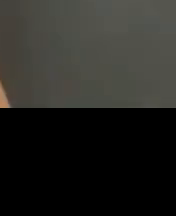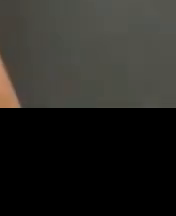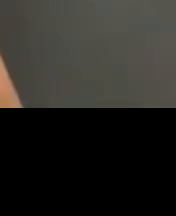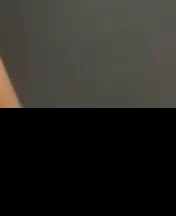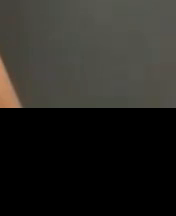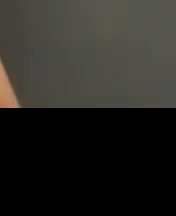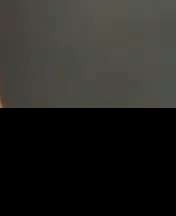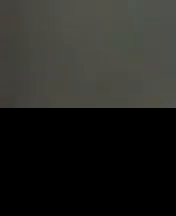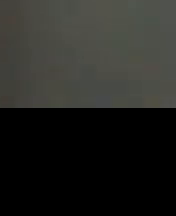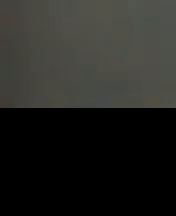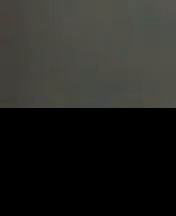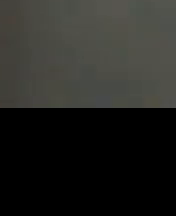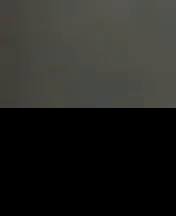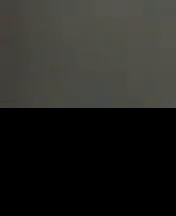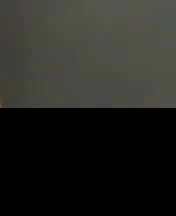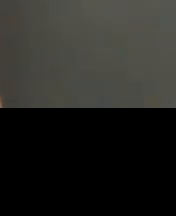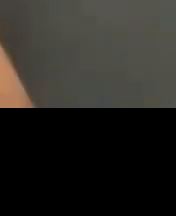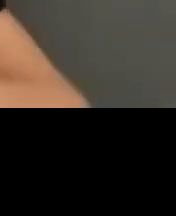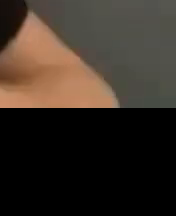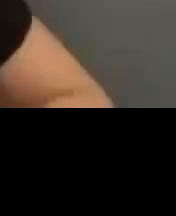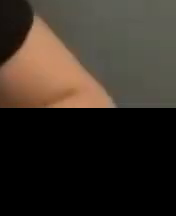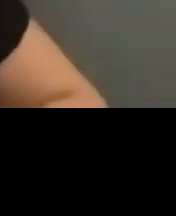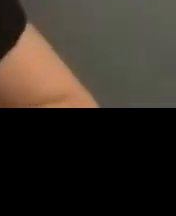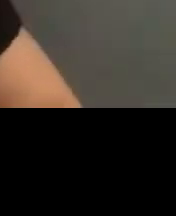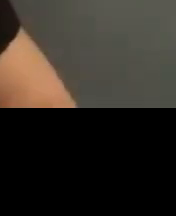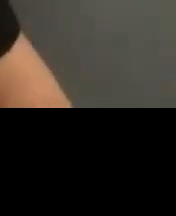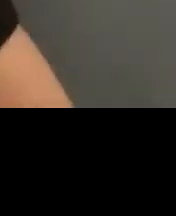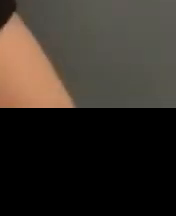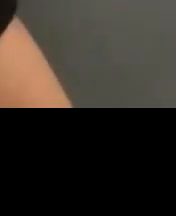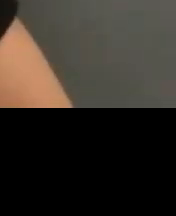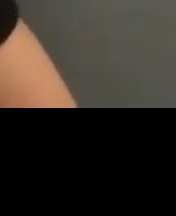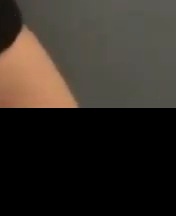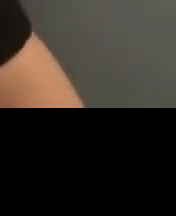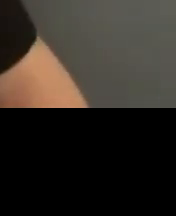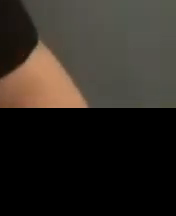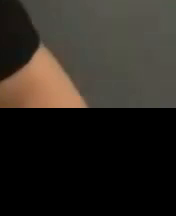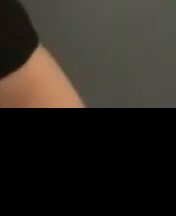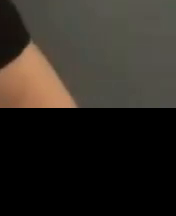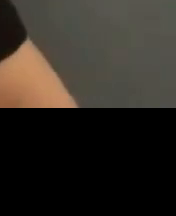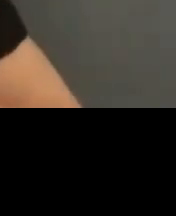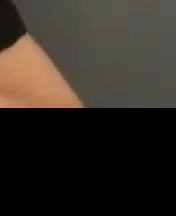with our clients to see what they may qualify for or inform them of those Services is one of